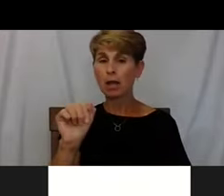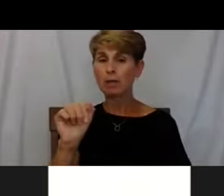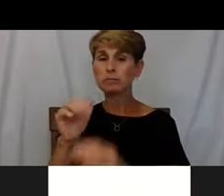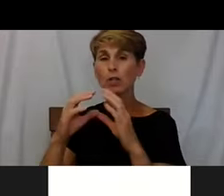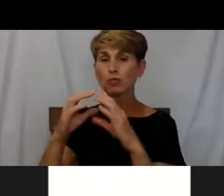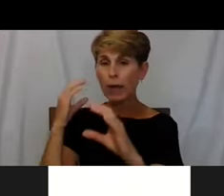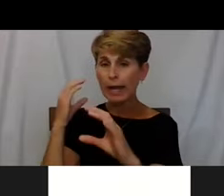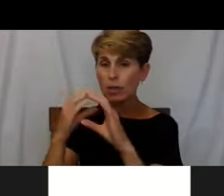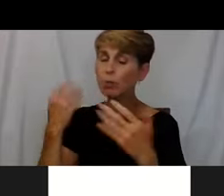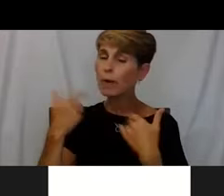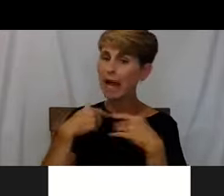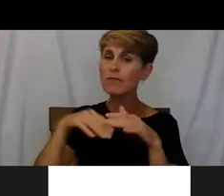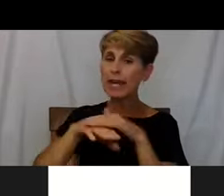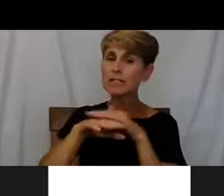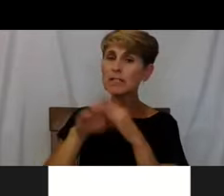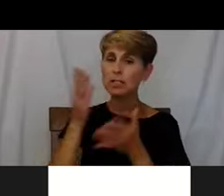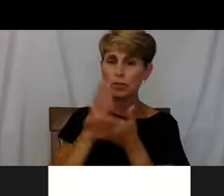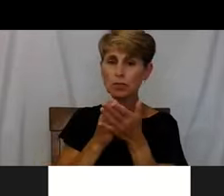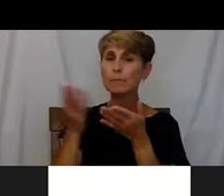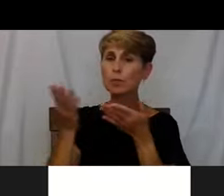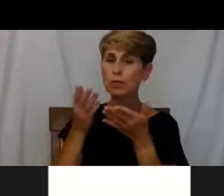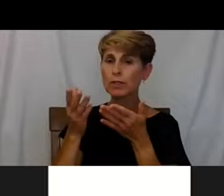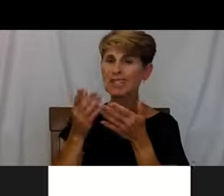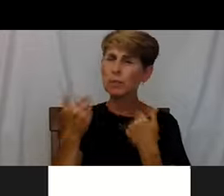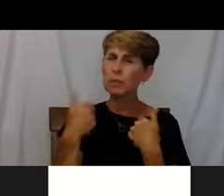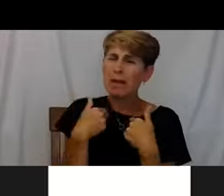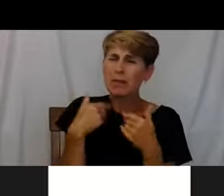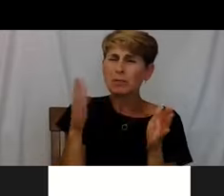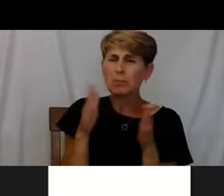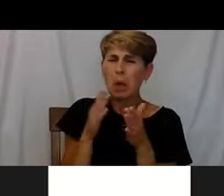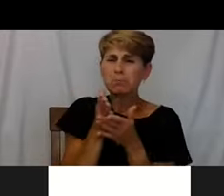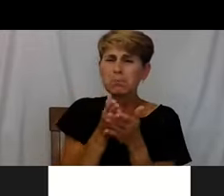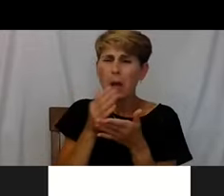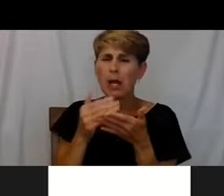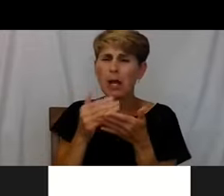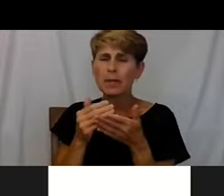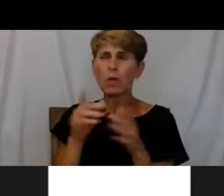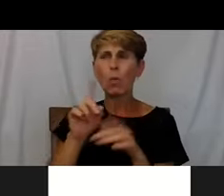We also have a small budget to put people in what we call our Respite program.